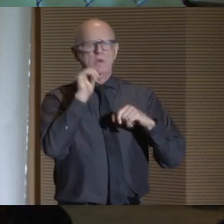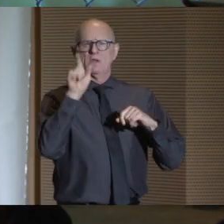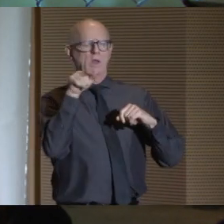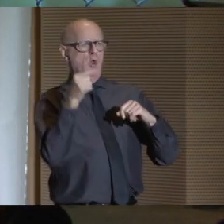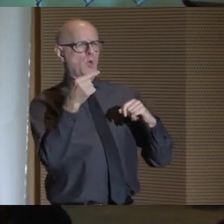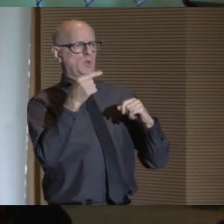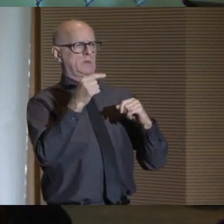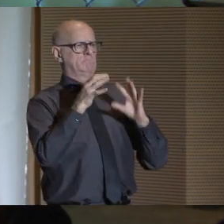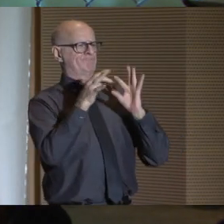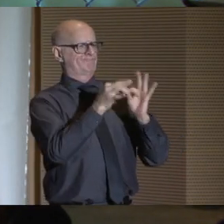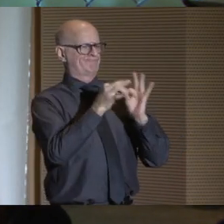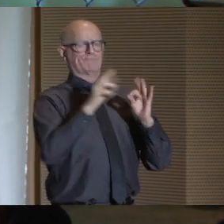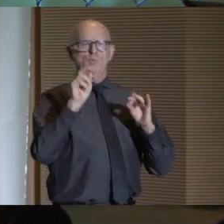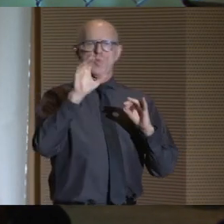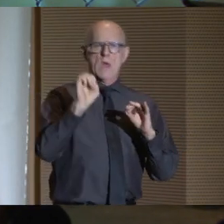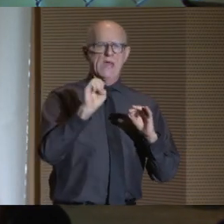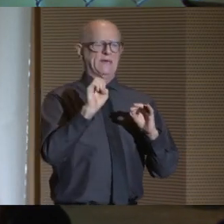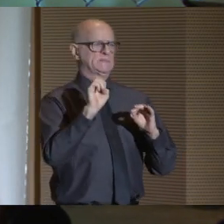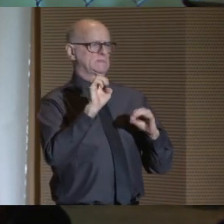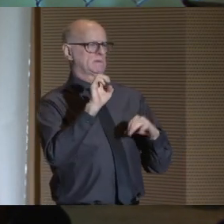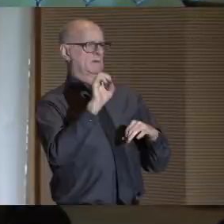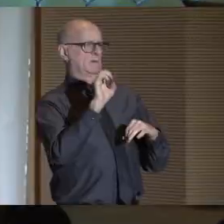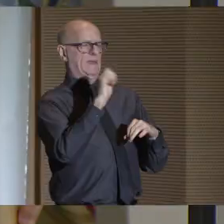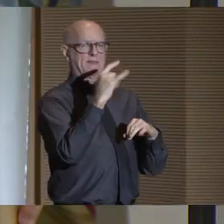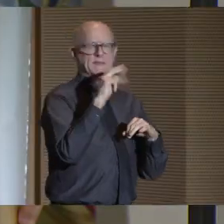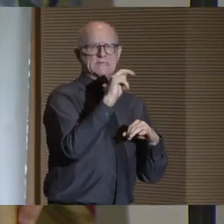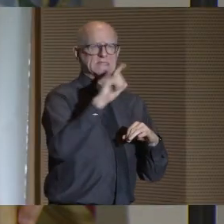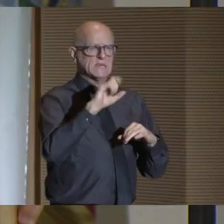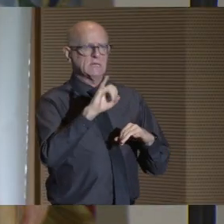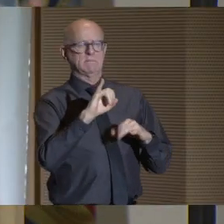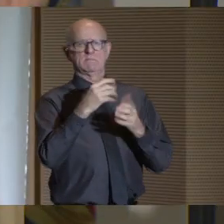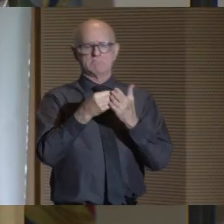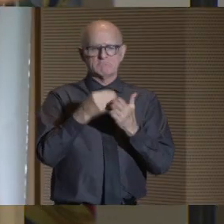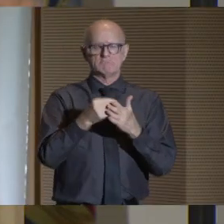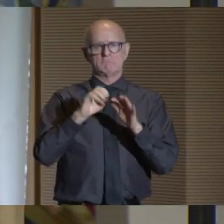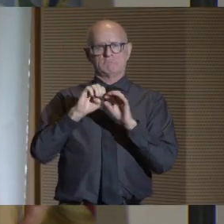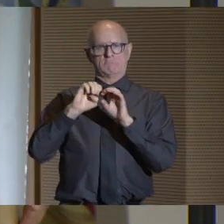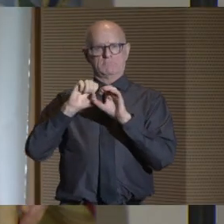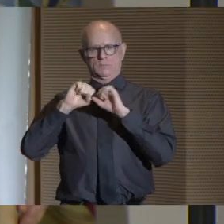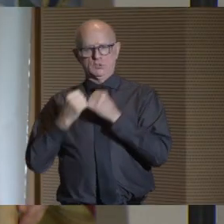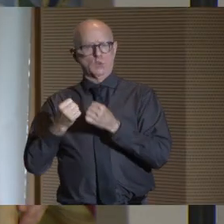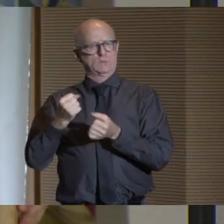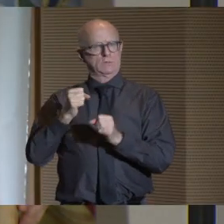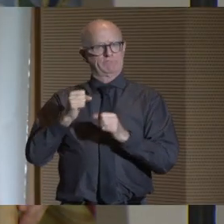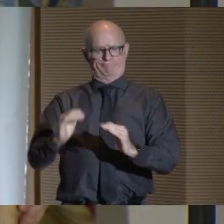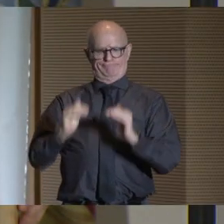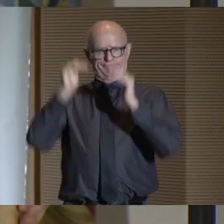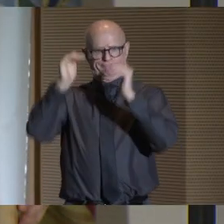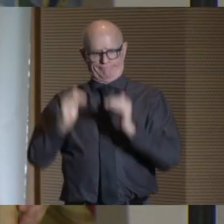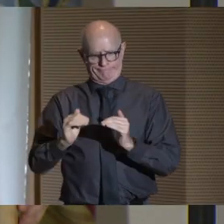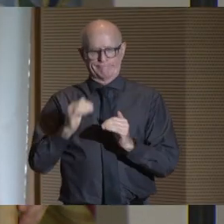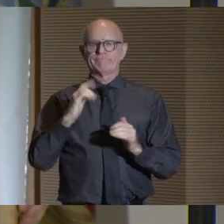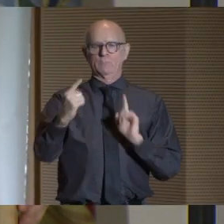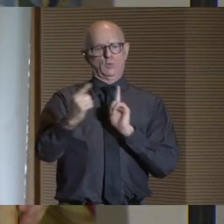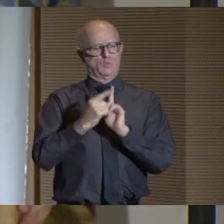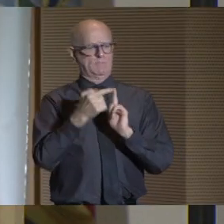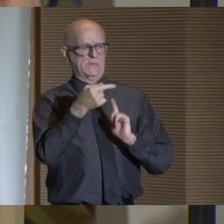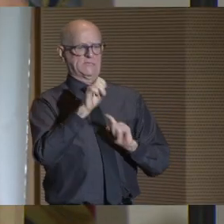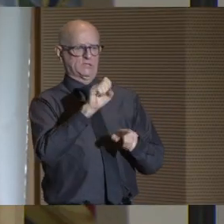Equity isn't only about race or ethnicity or socioeconomic status. You met Gesy a few minutes ago,